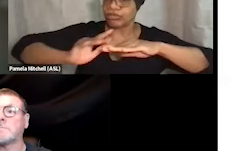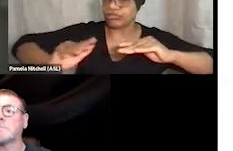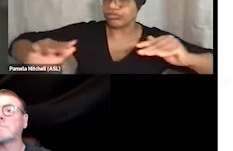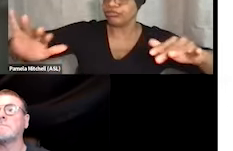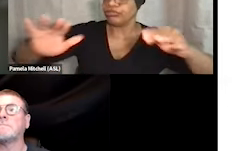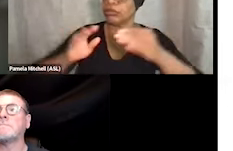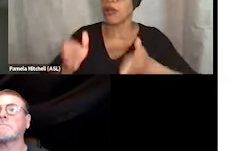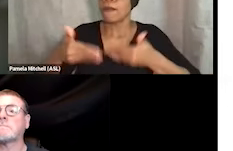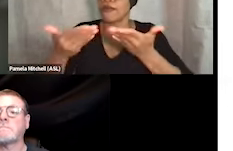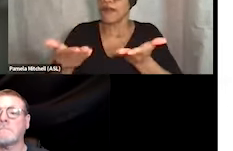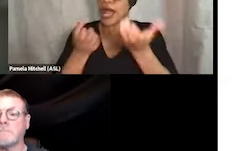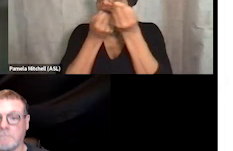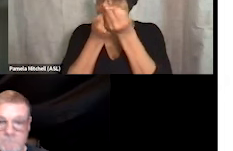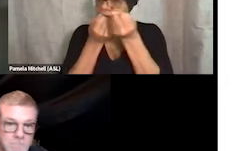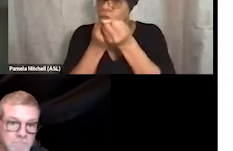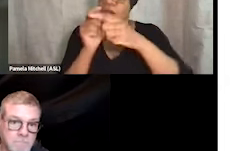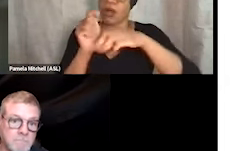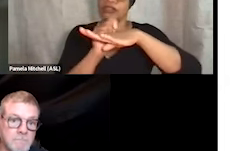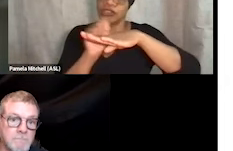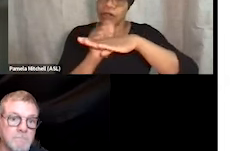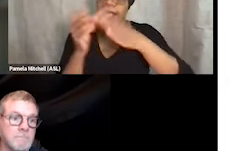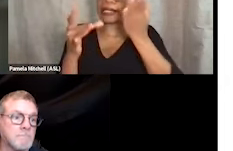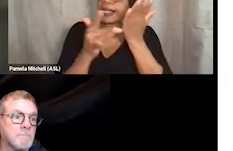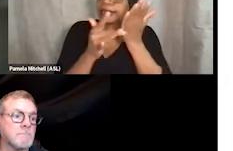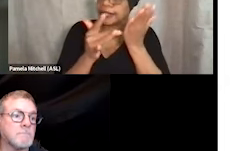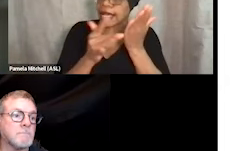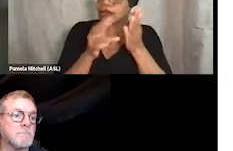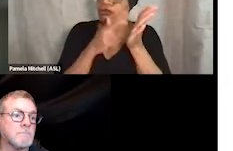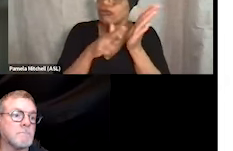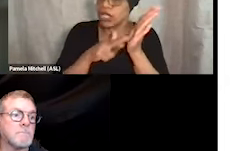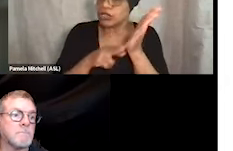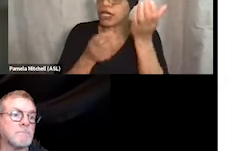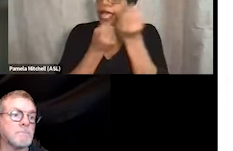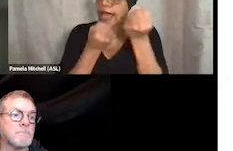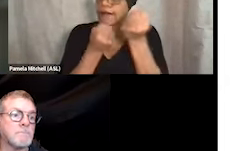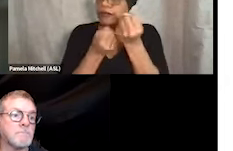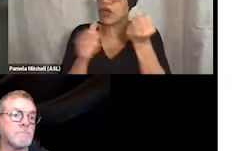to provide training and technical assistance, research, advocacy, and we also work very hard to make sure